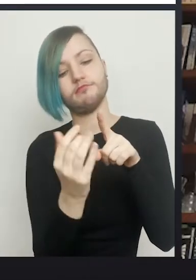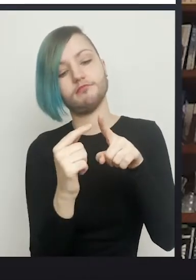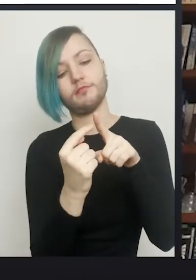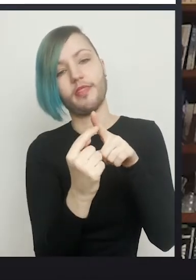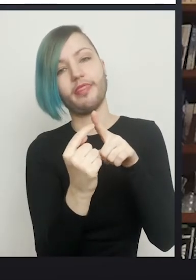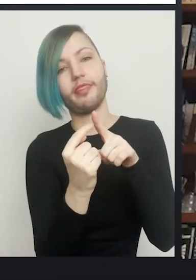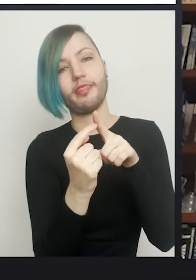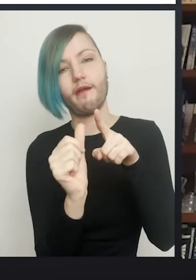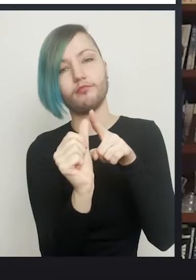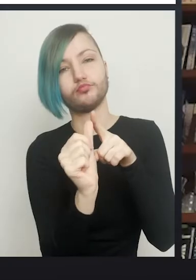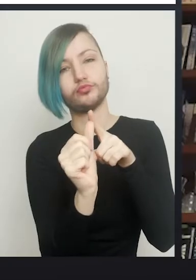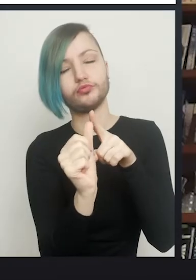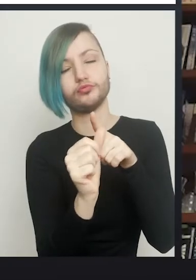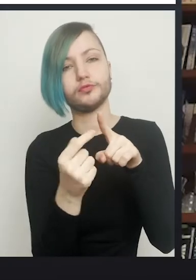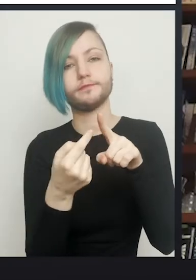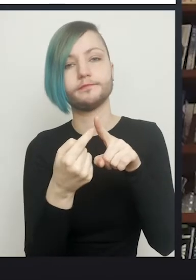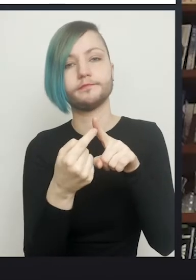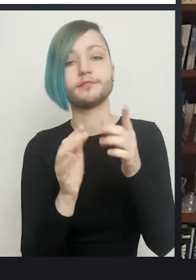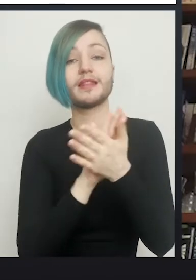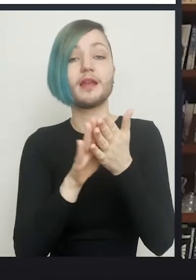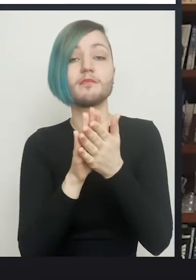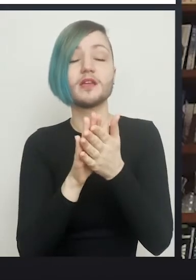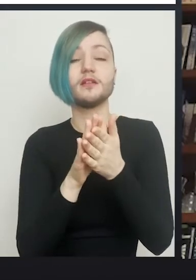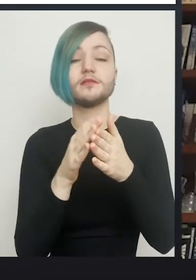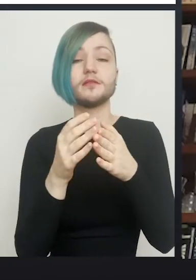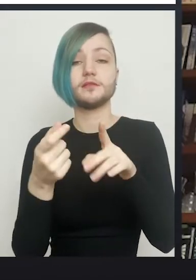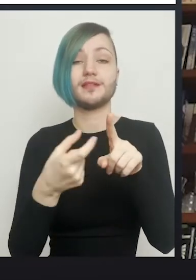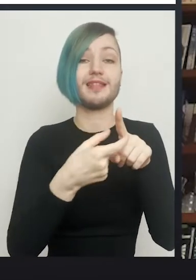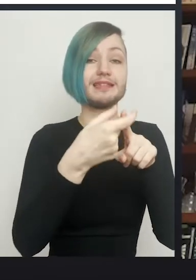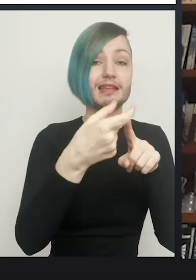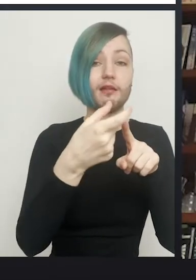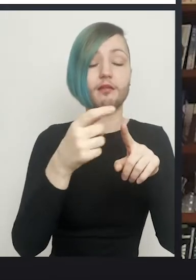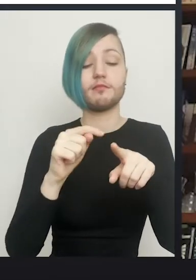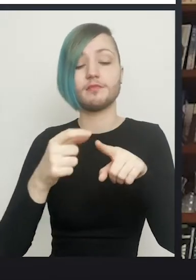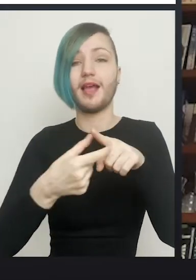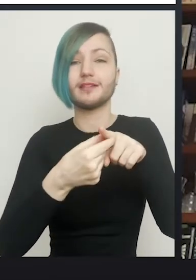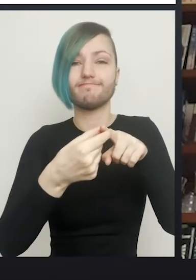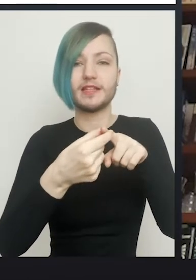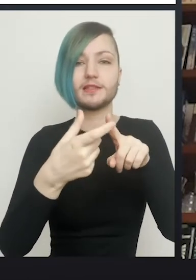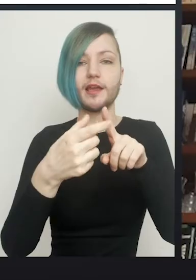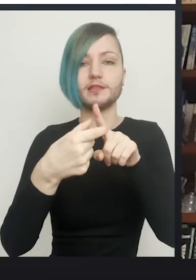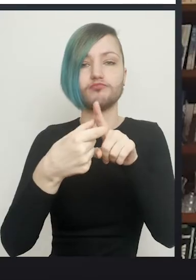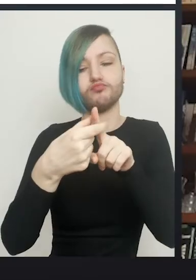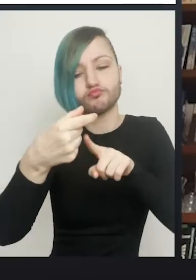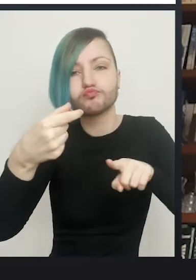and then the penis can be inverted, and if you like, the meat of the penis with the